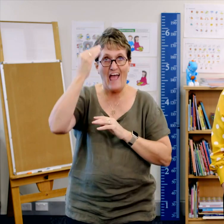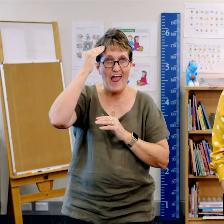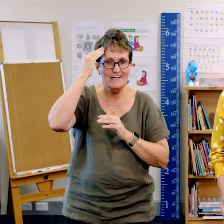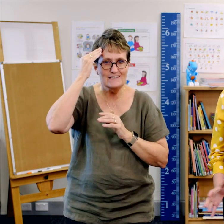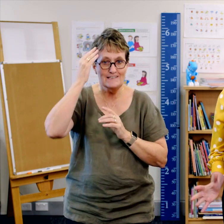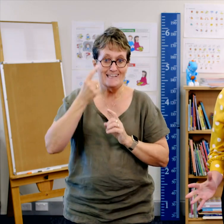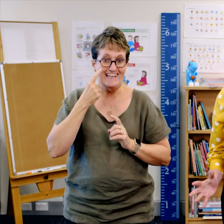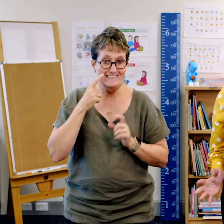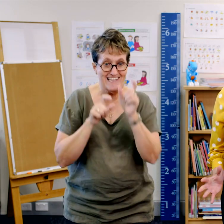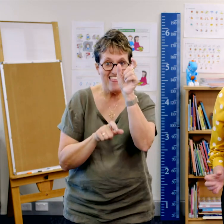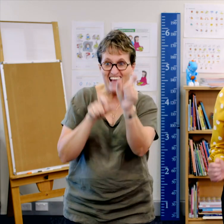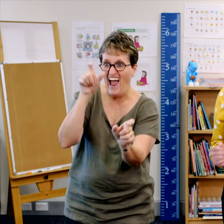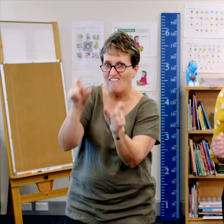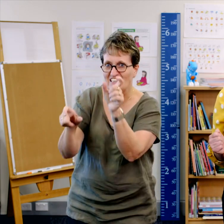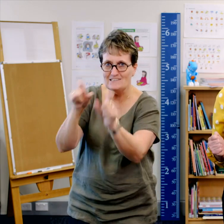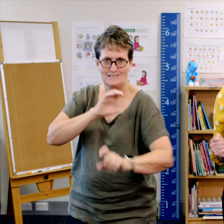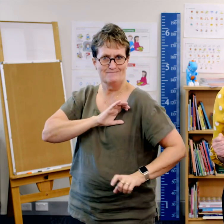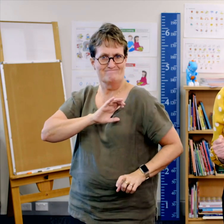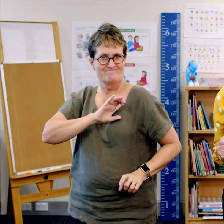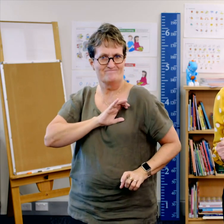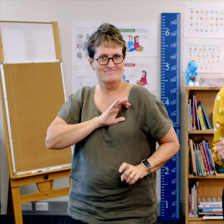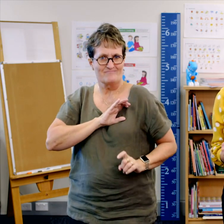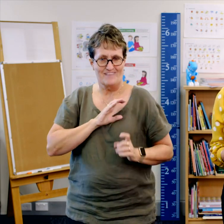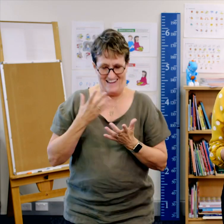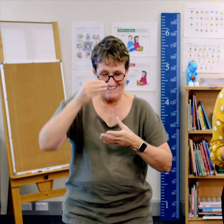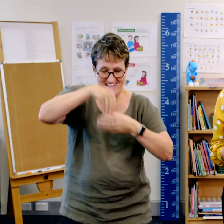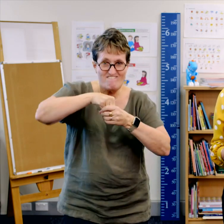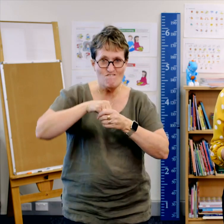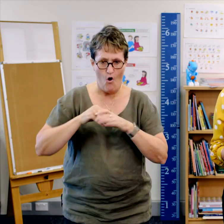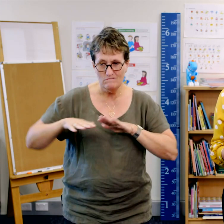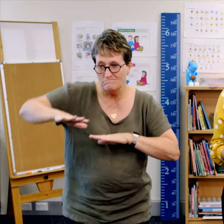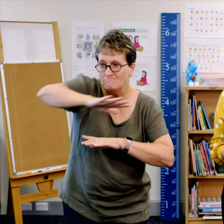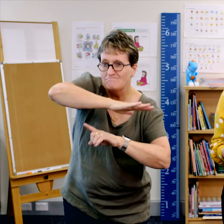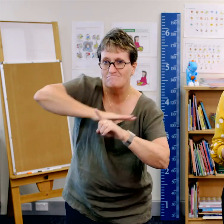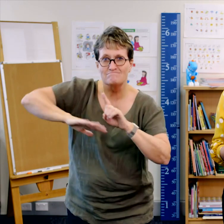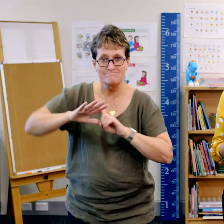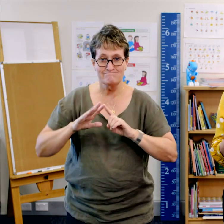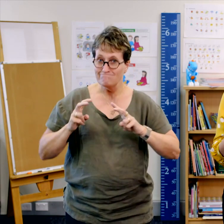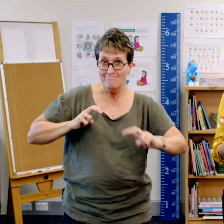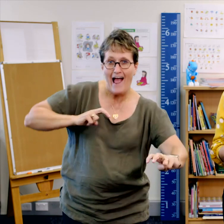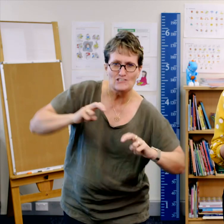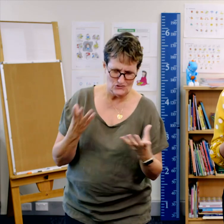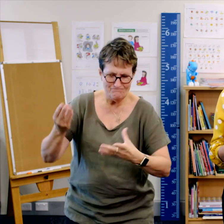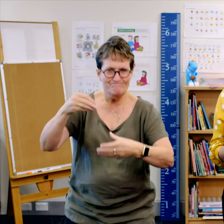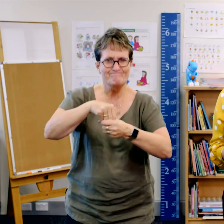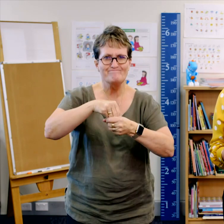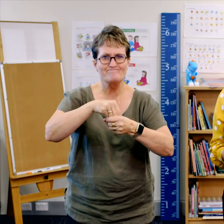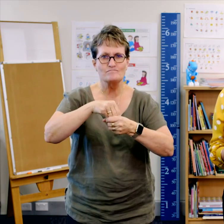be a part of the setting, or experience the action. To help our movie flow and make sense,